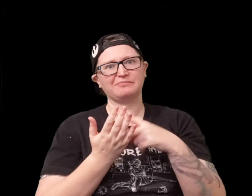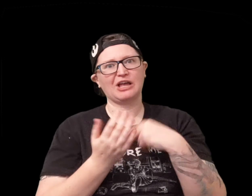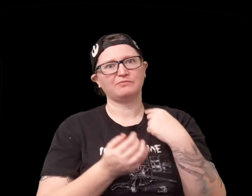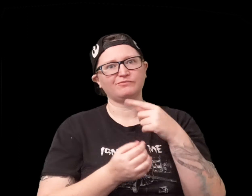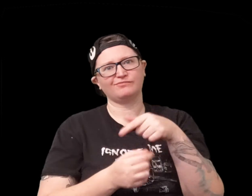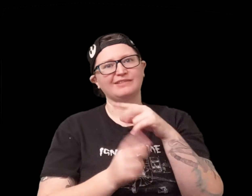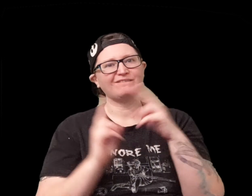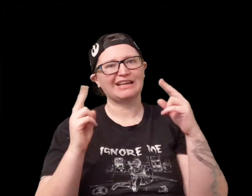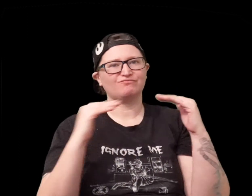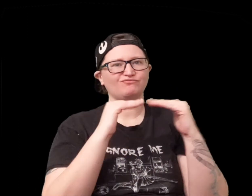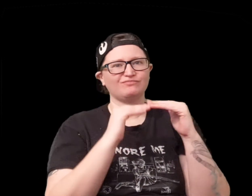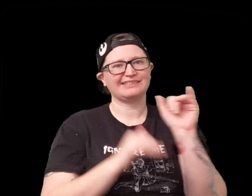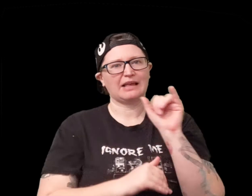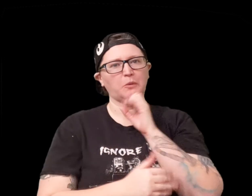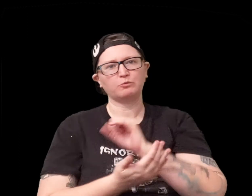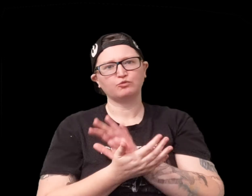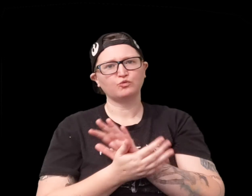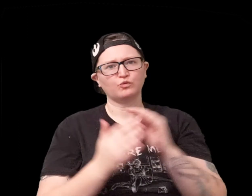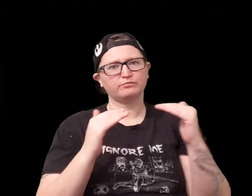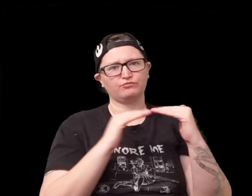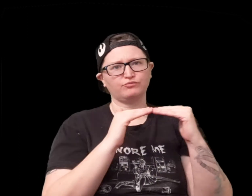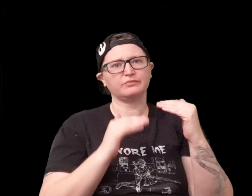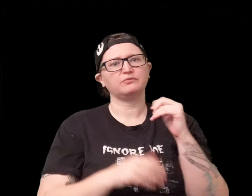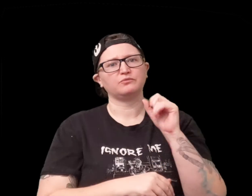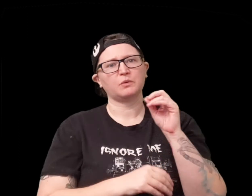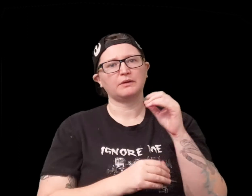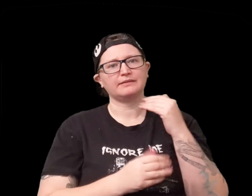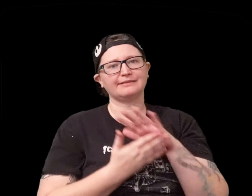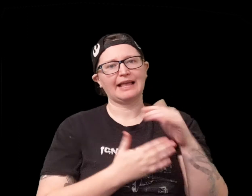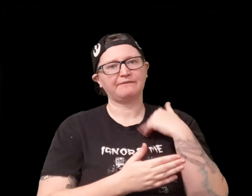it's important you know sometimes it's very you know kind of equal with old school